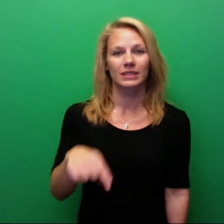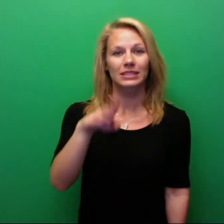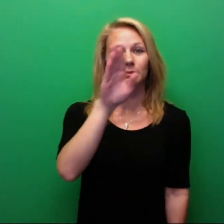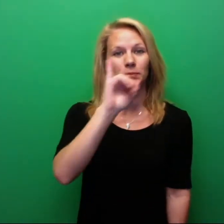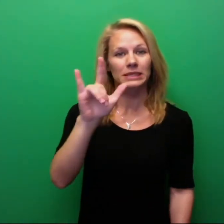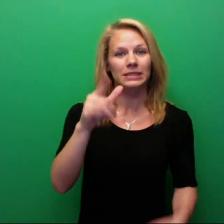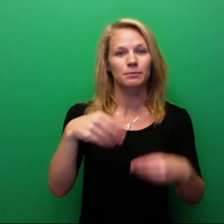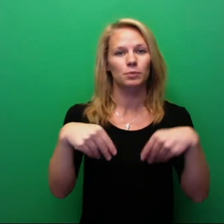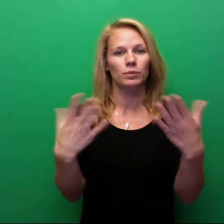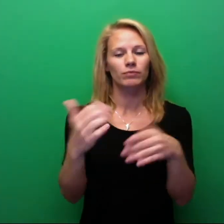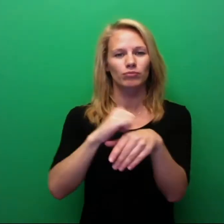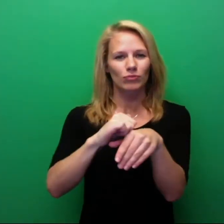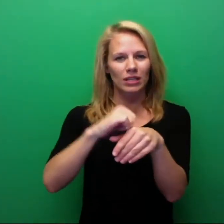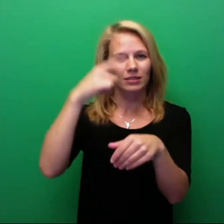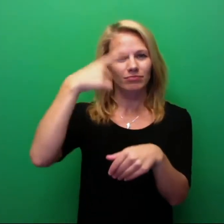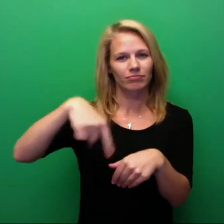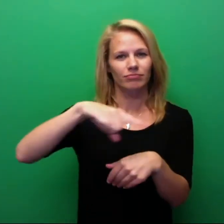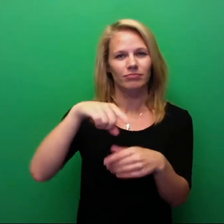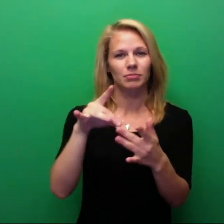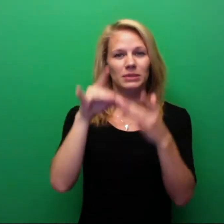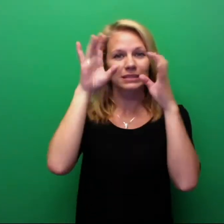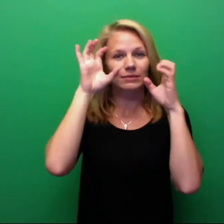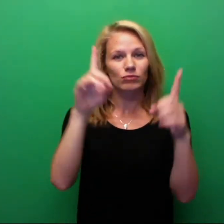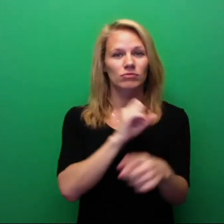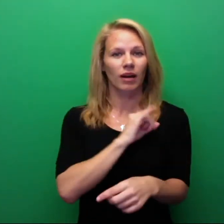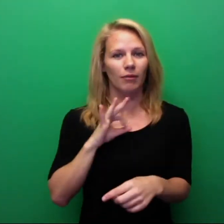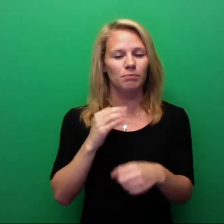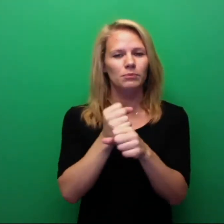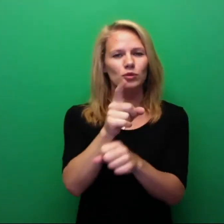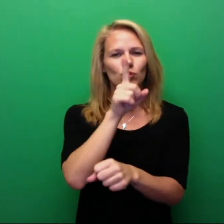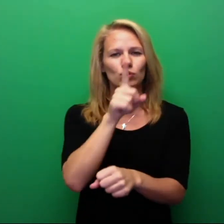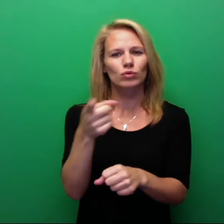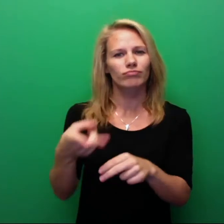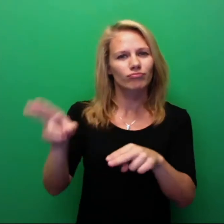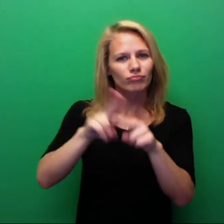This bill also will provide for training for special education personnel to ensure they are highly